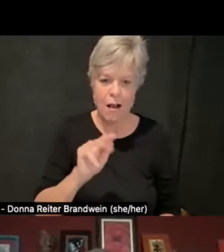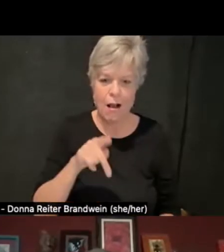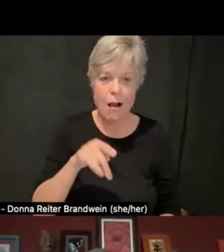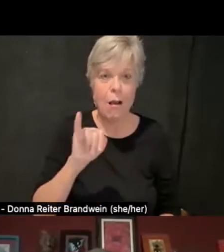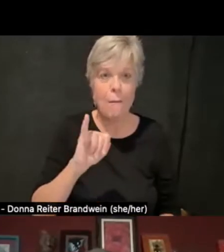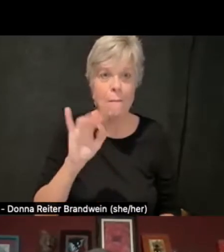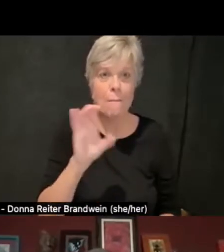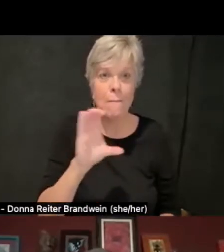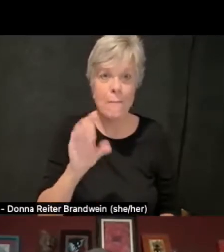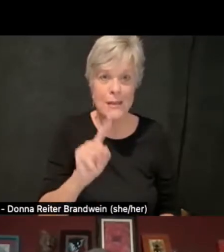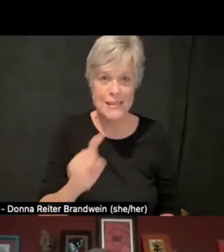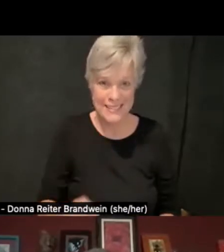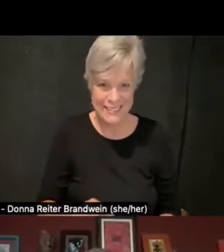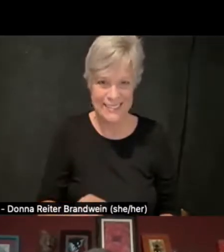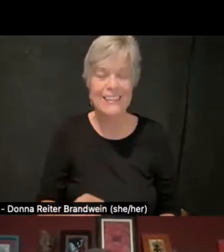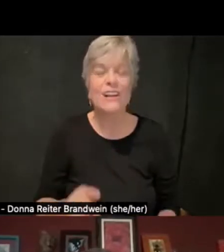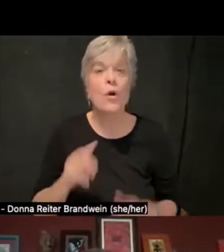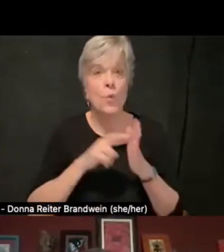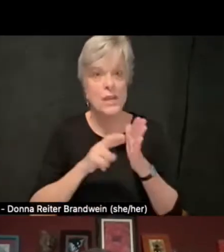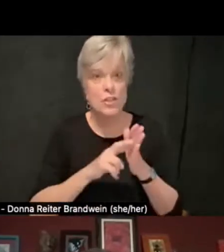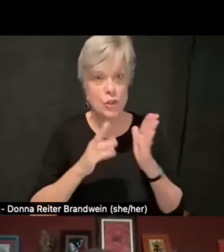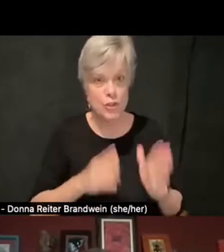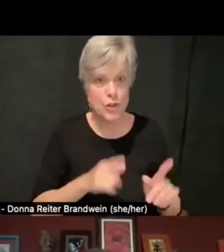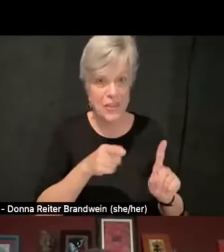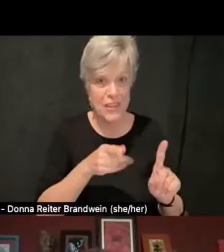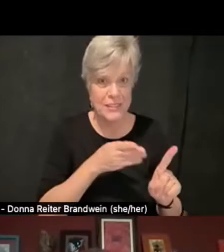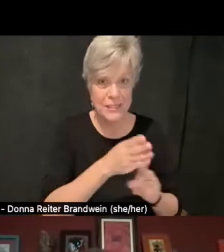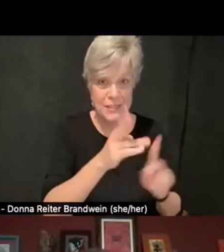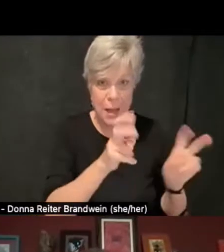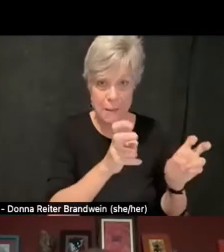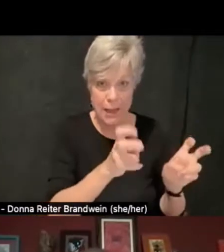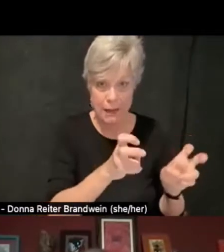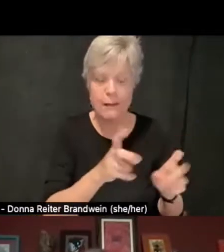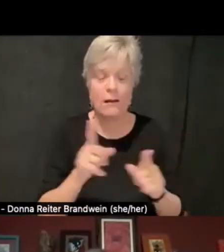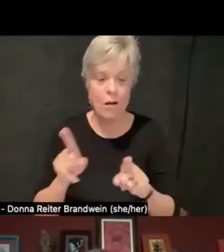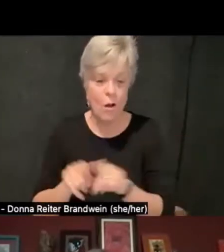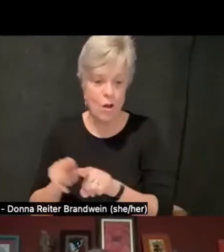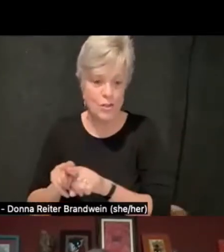and we also have Stephanie Dawson, Diane Wiener,